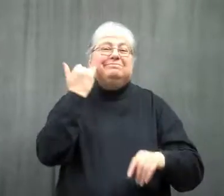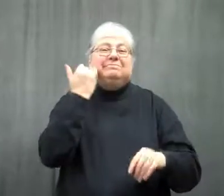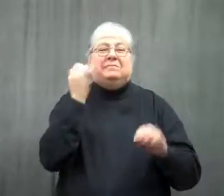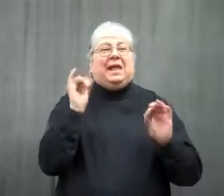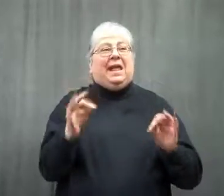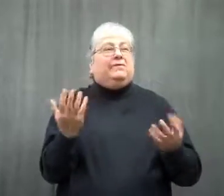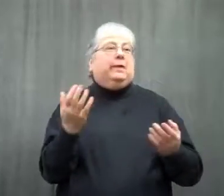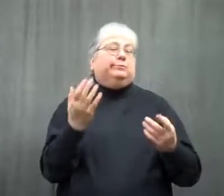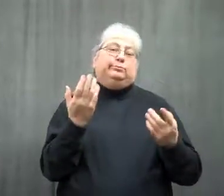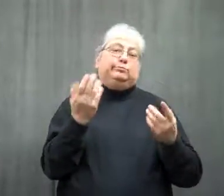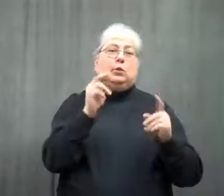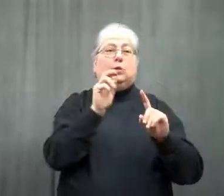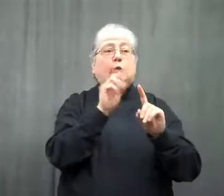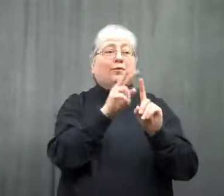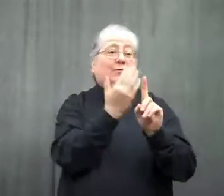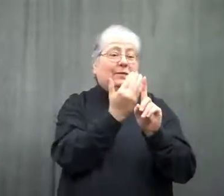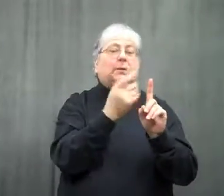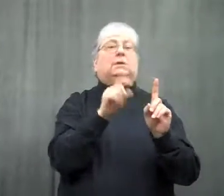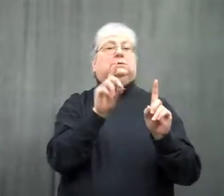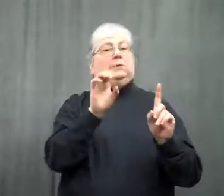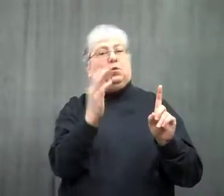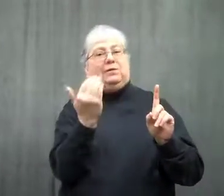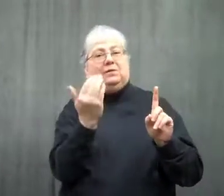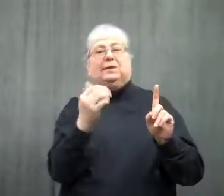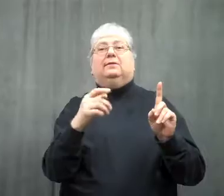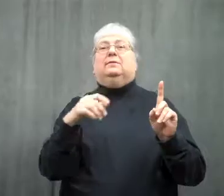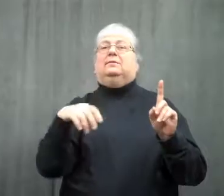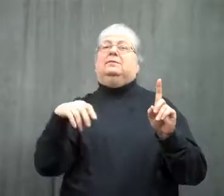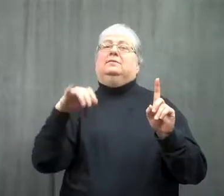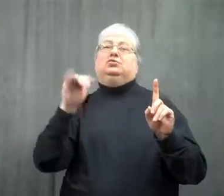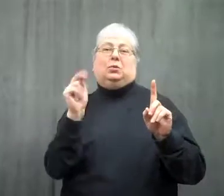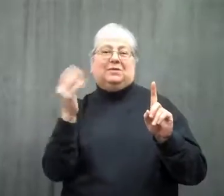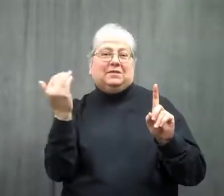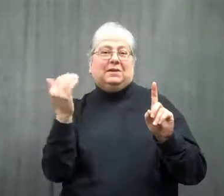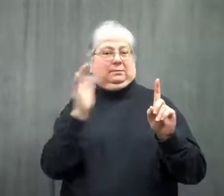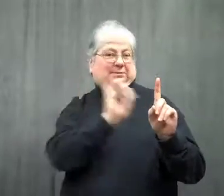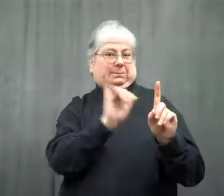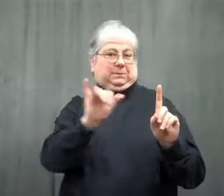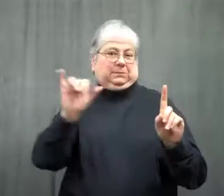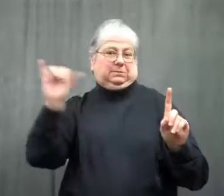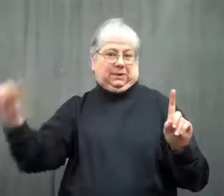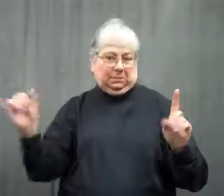Say the due date was November 15, then it would be December 15, January 15, and so forth.